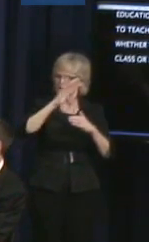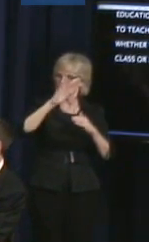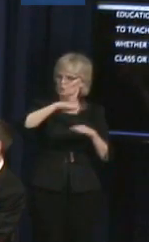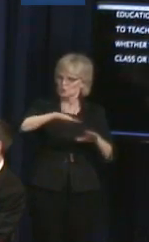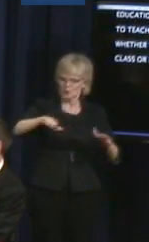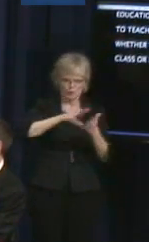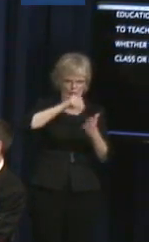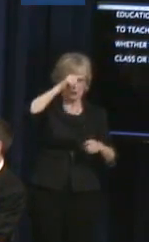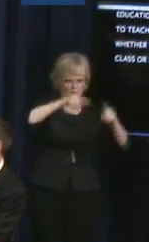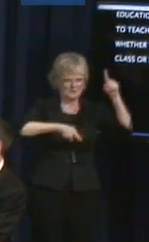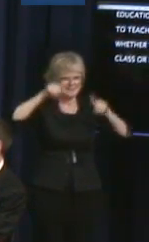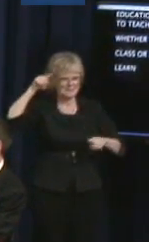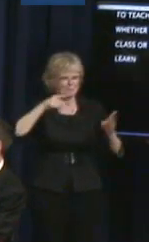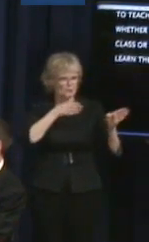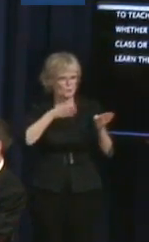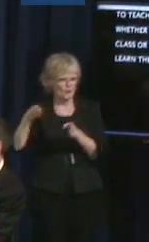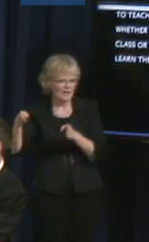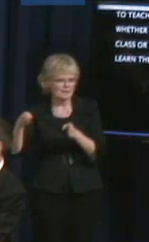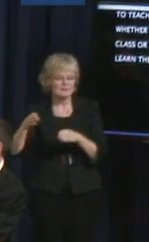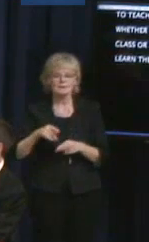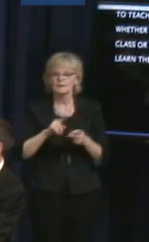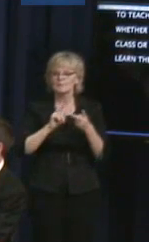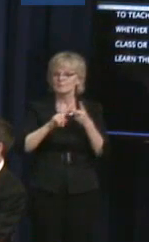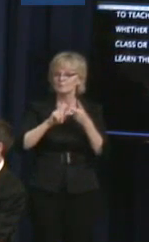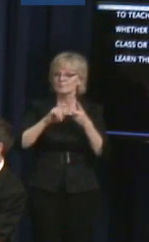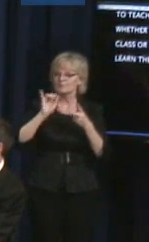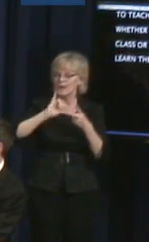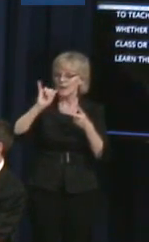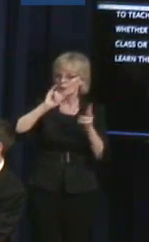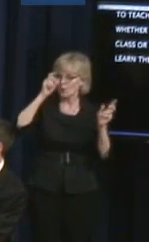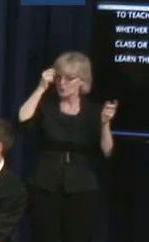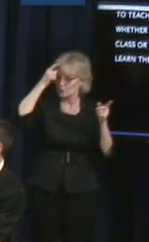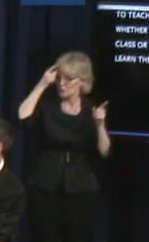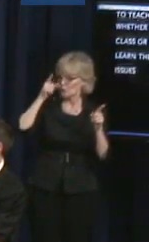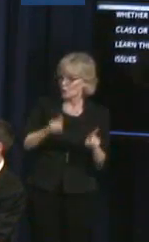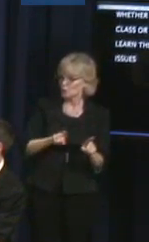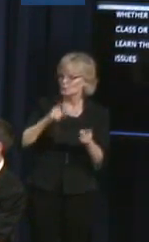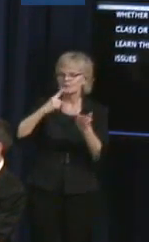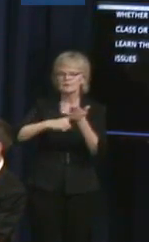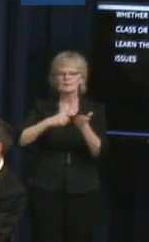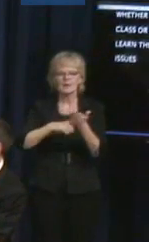I very much agree also on issues of power in numbers,